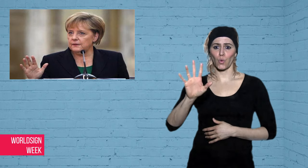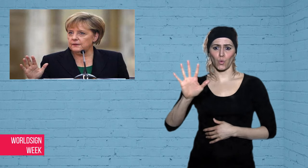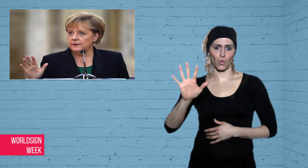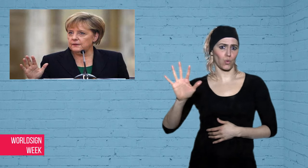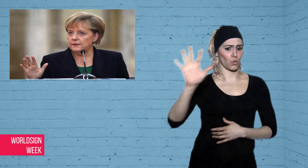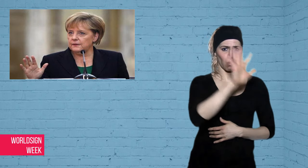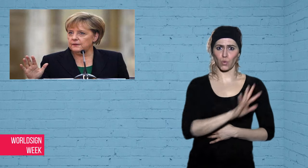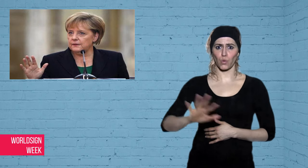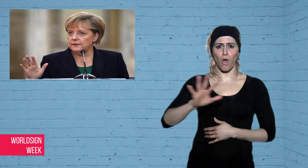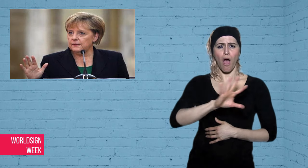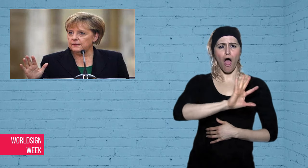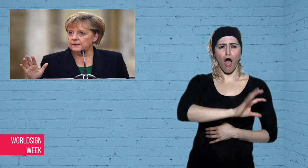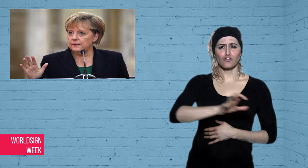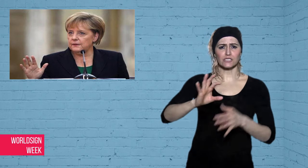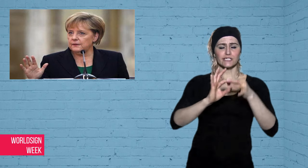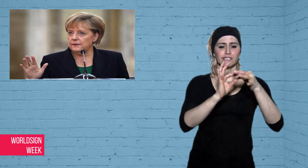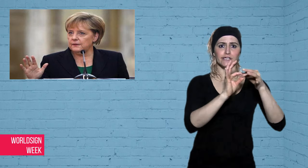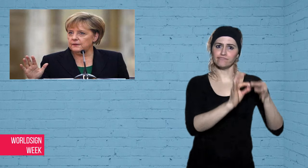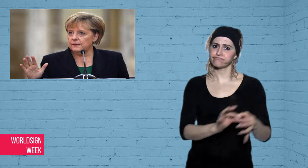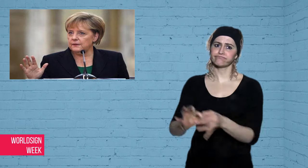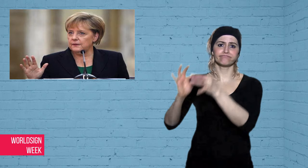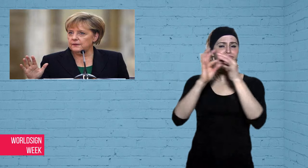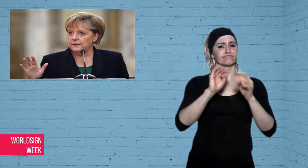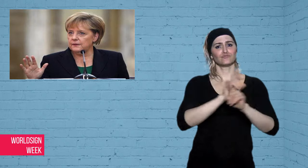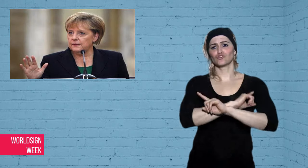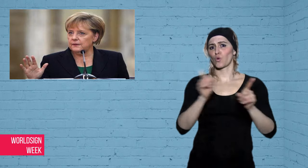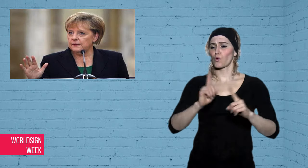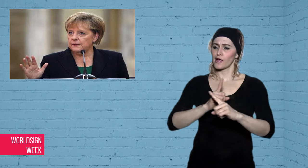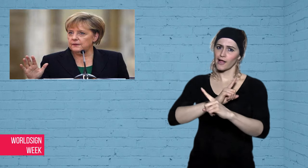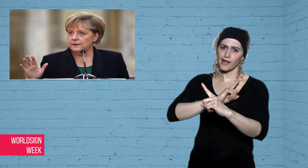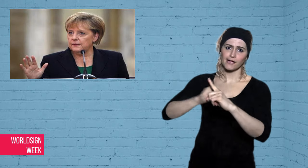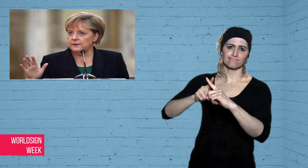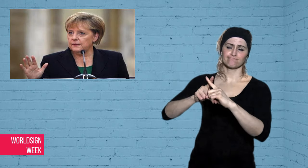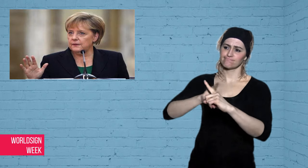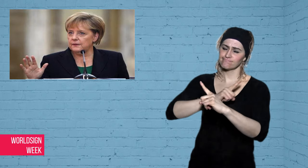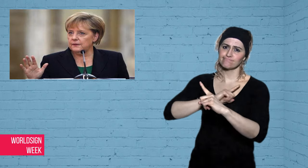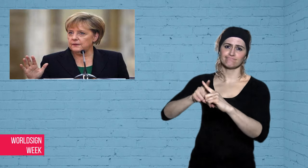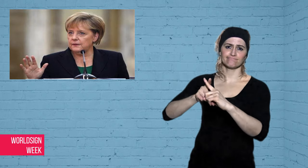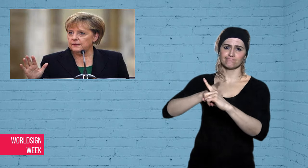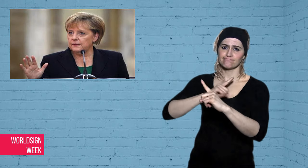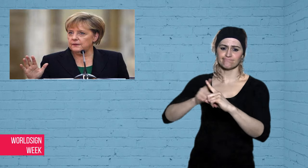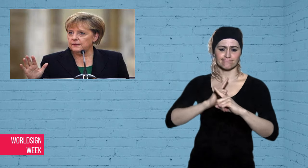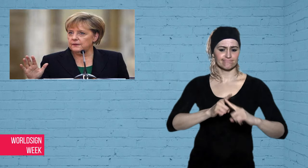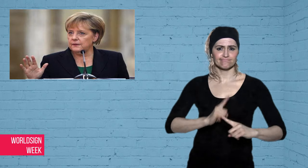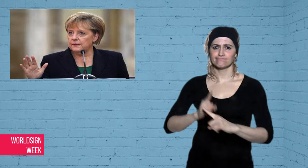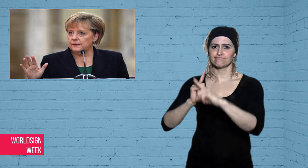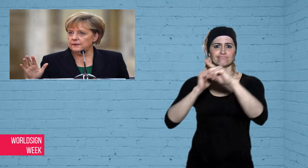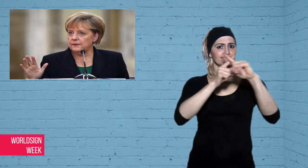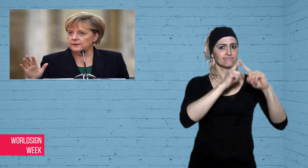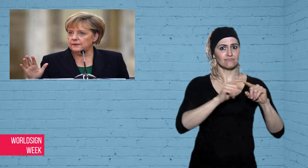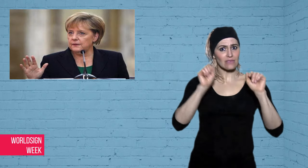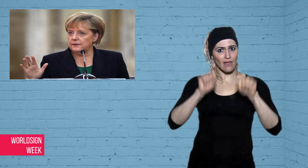comments have brought international